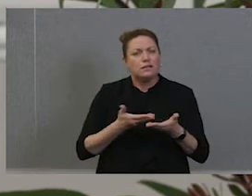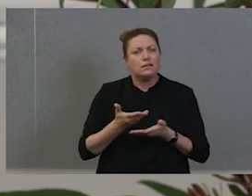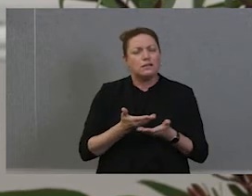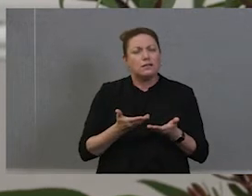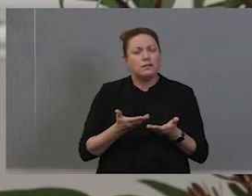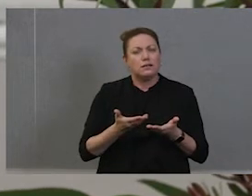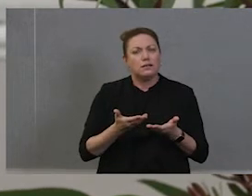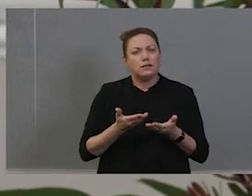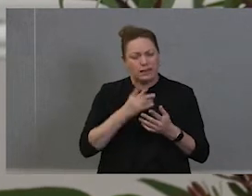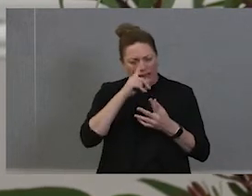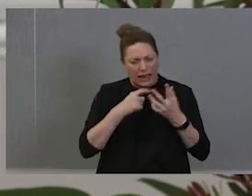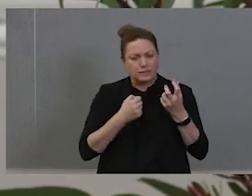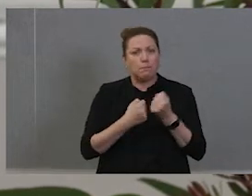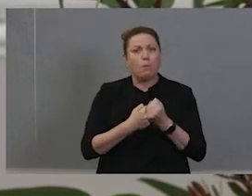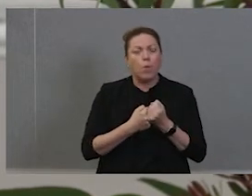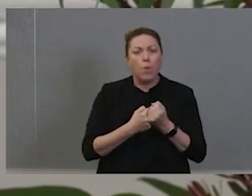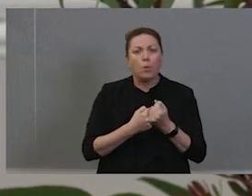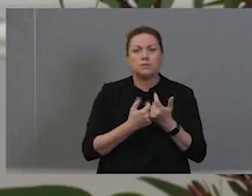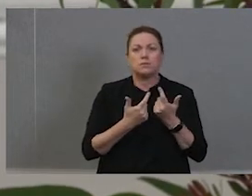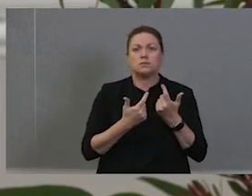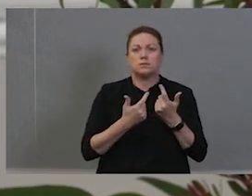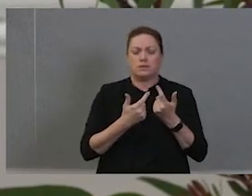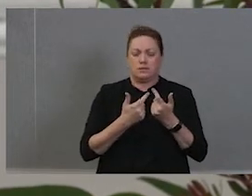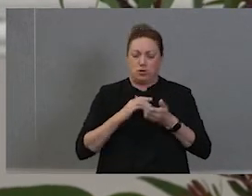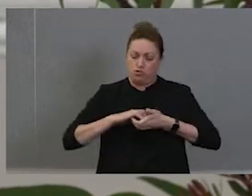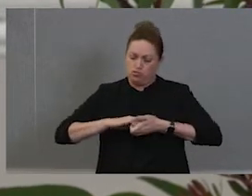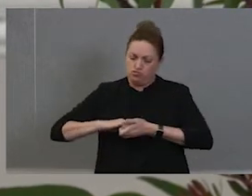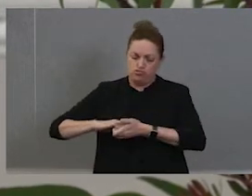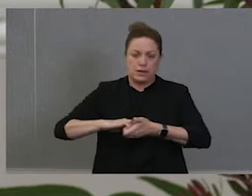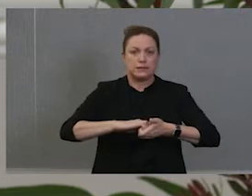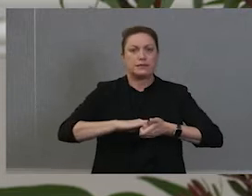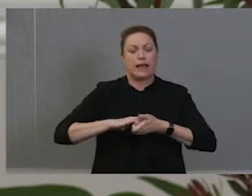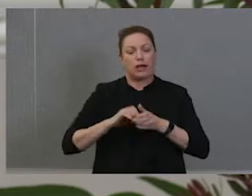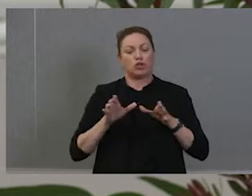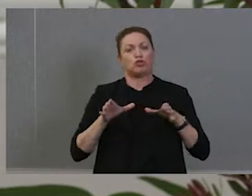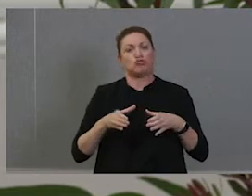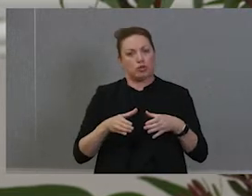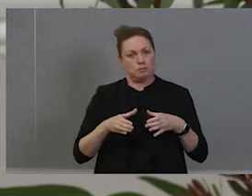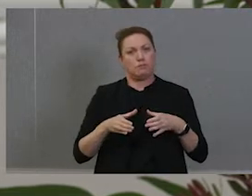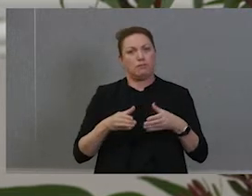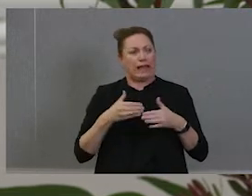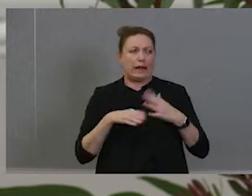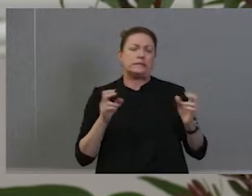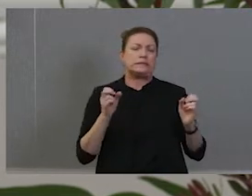support what the reconciliation groups are doing in Sydney especially and